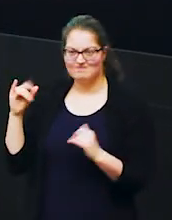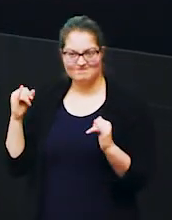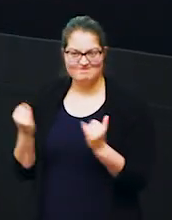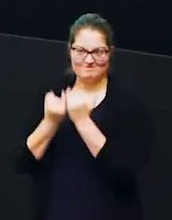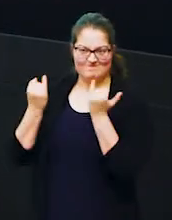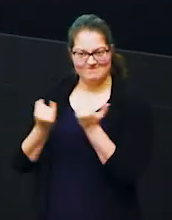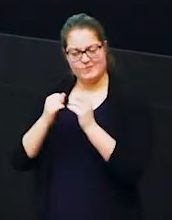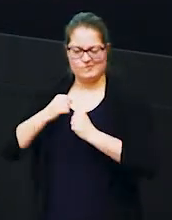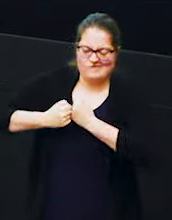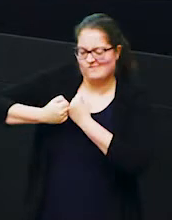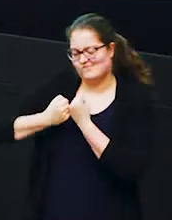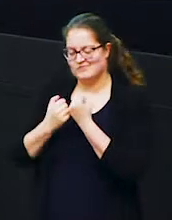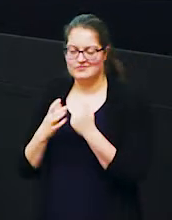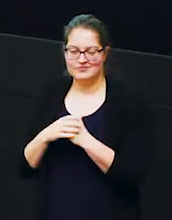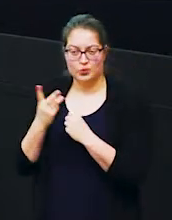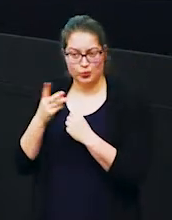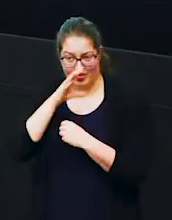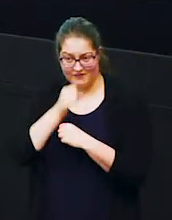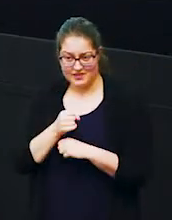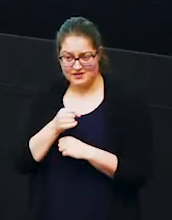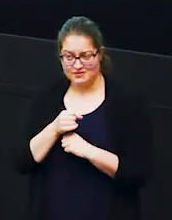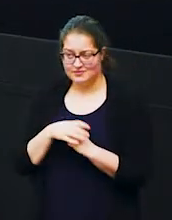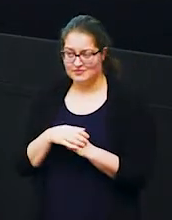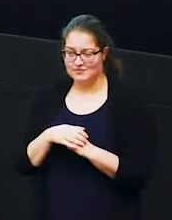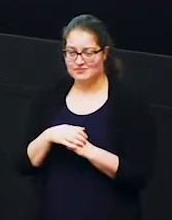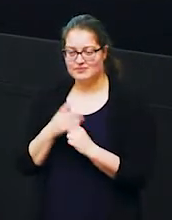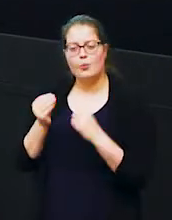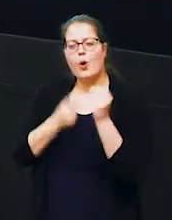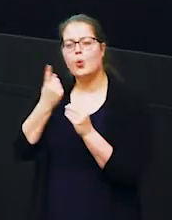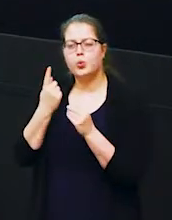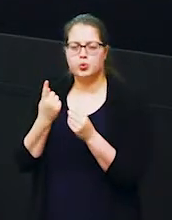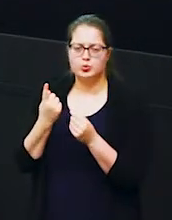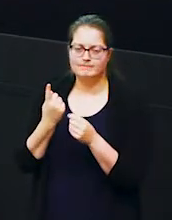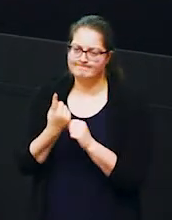between two different elephants is that we can tell who's more dominant and who's less dominant